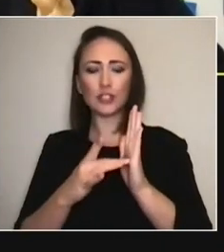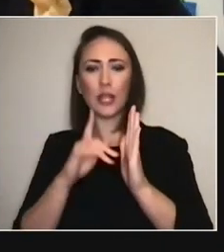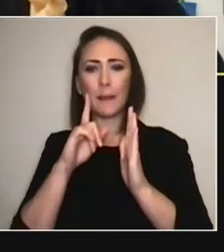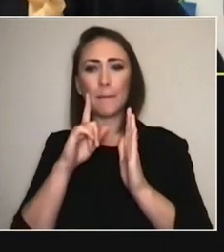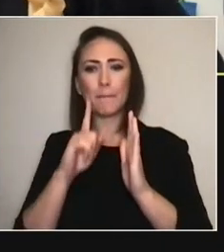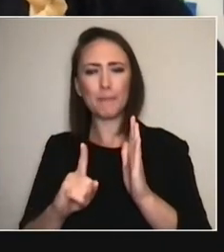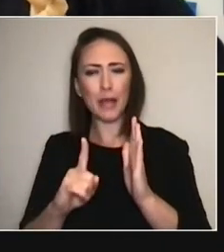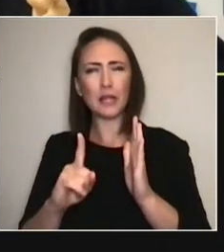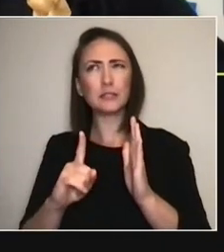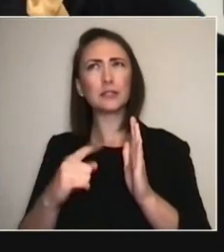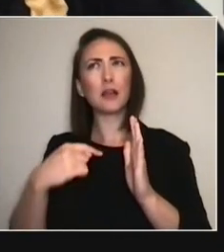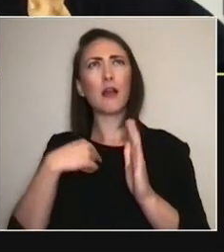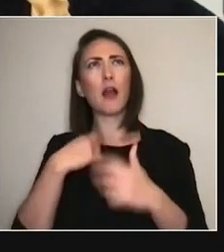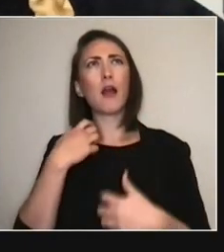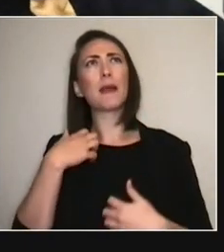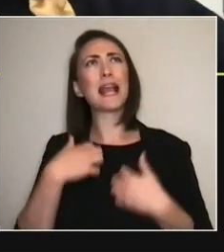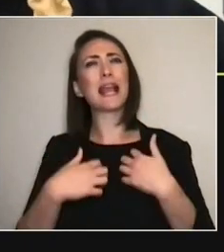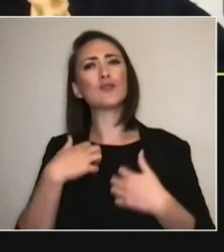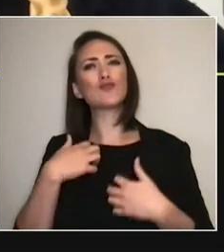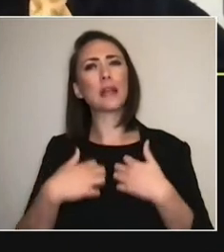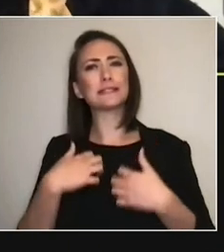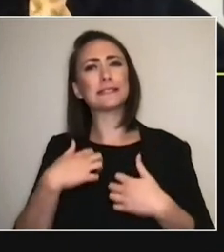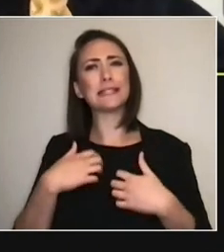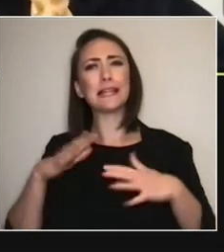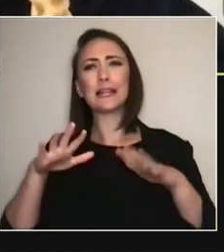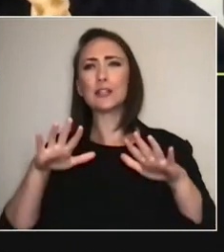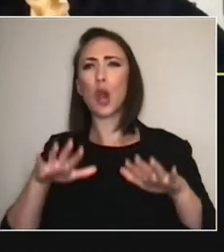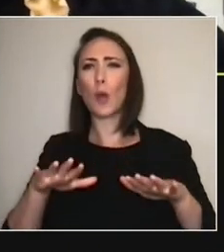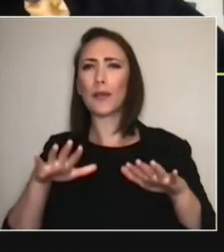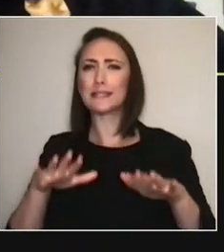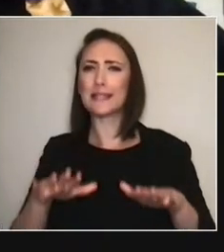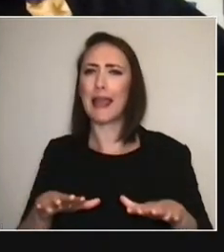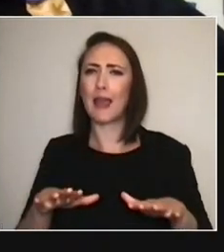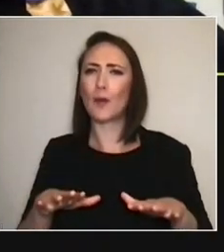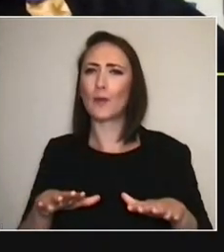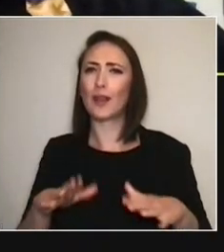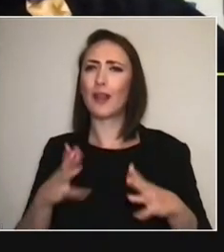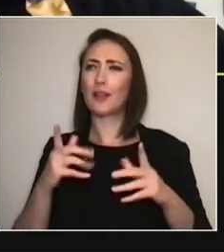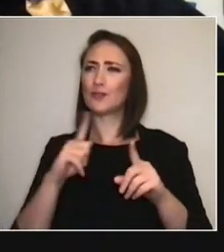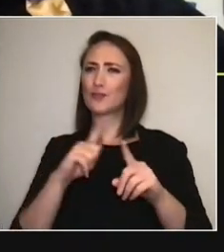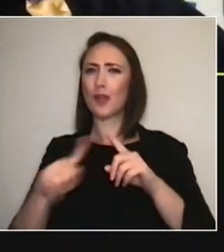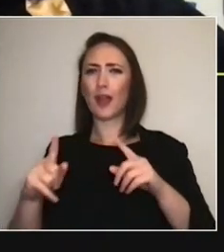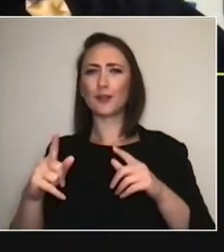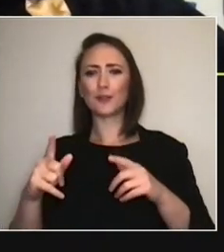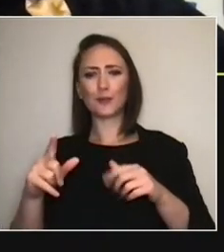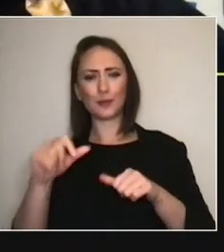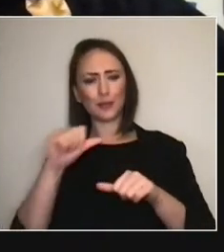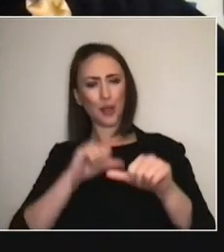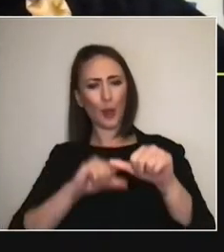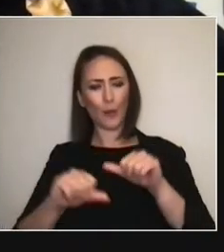or this idea of moving a bit slower or not having to be...